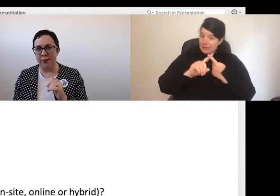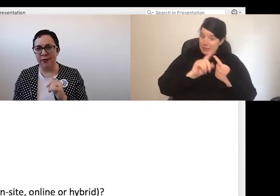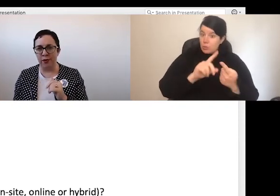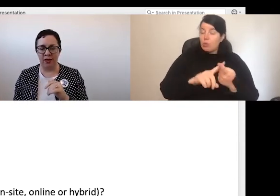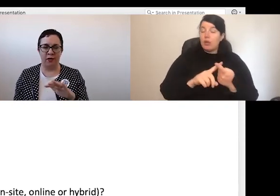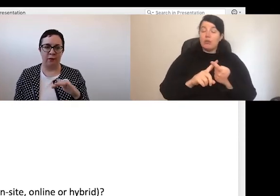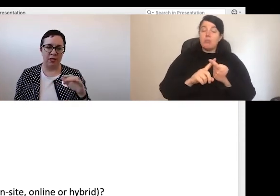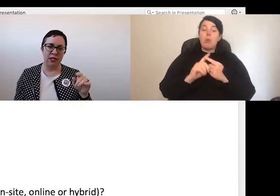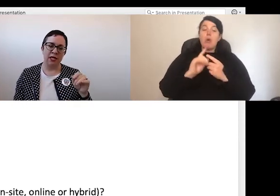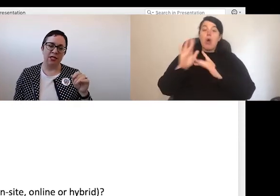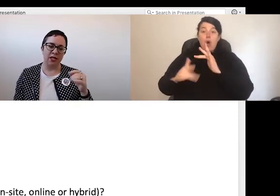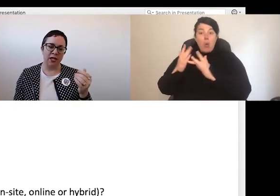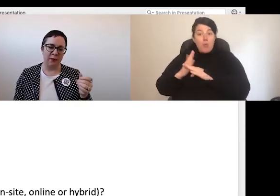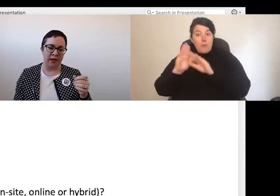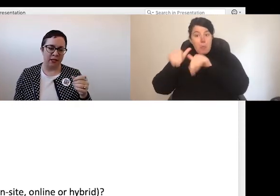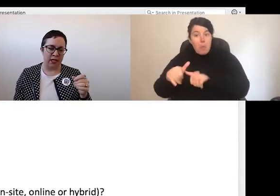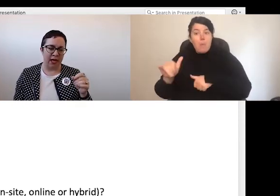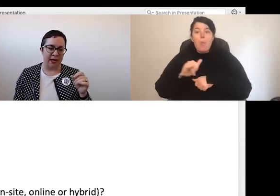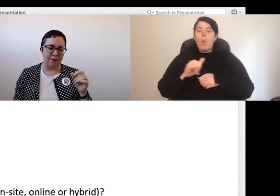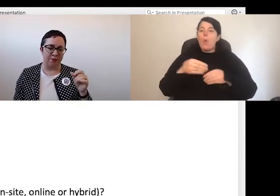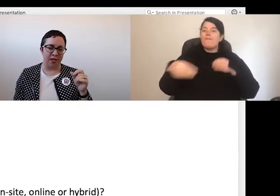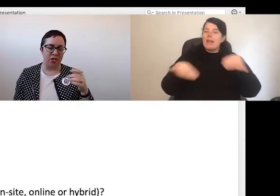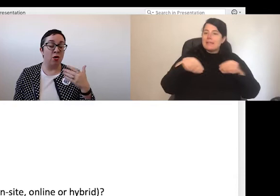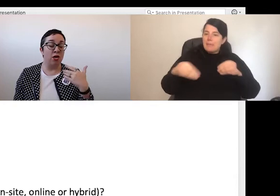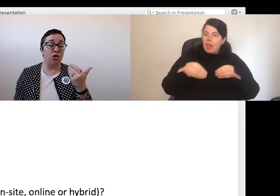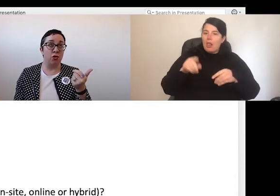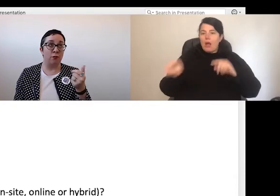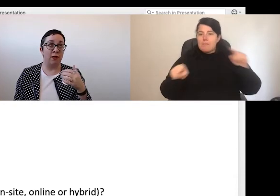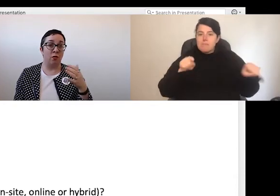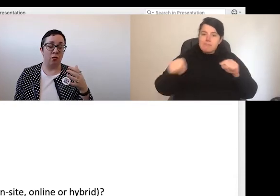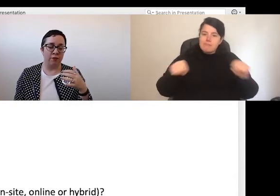or hybrid work environment, to think about - to not assume that all of